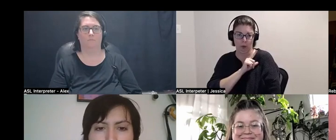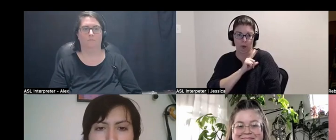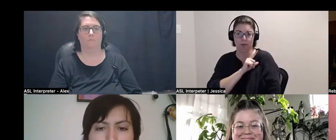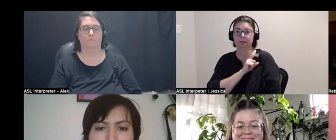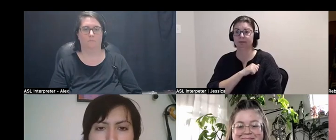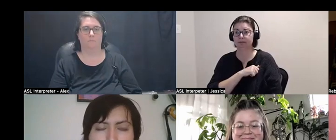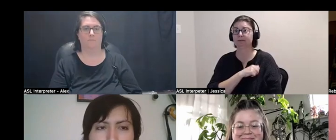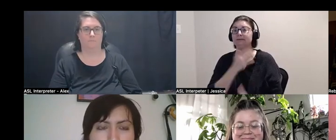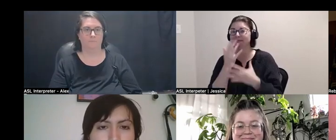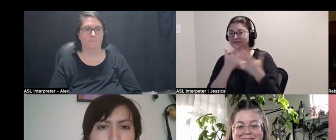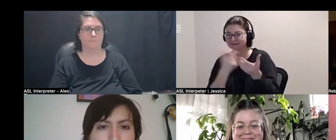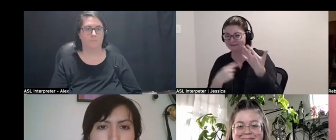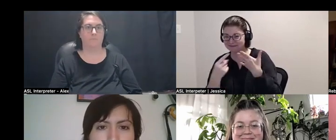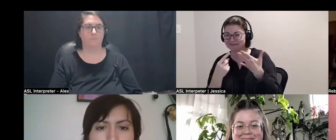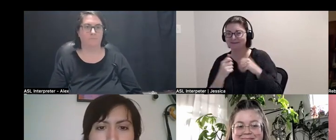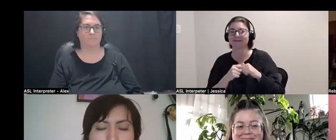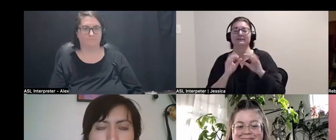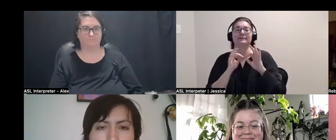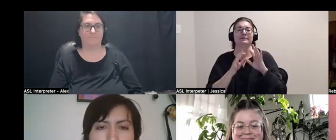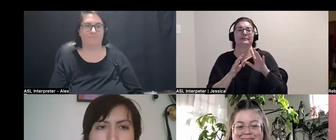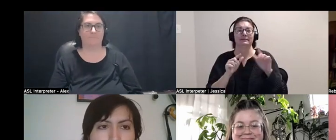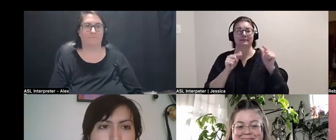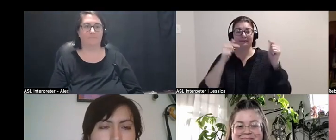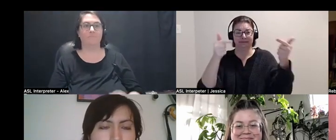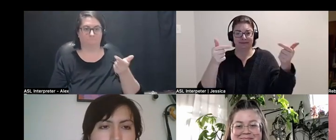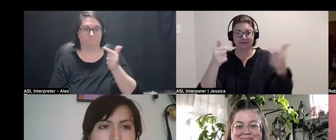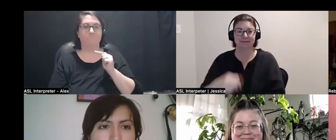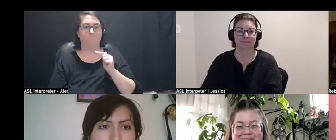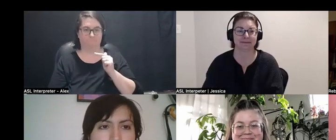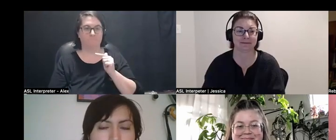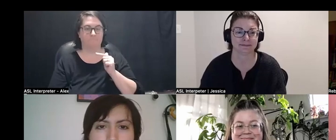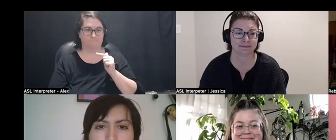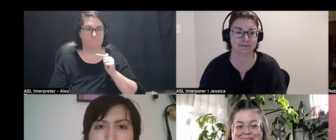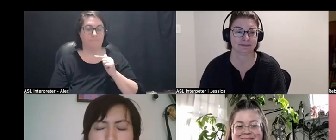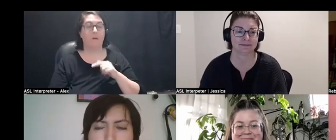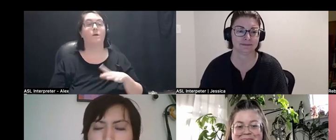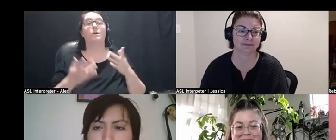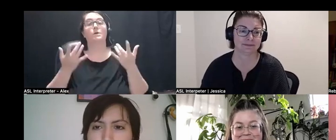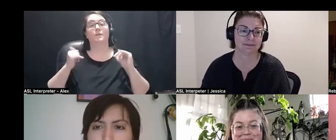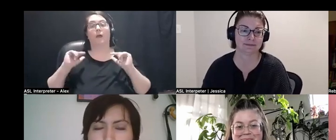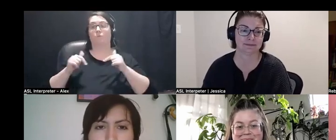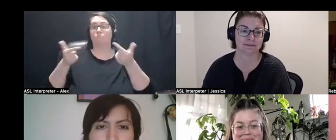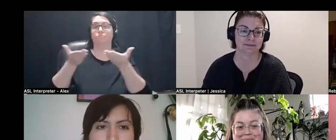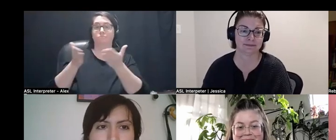Thanks so much everybody. Uhm, and we'll be turning it over to the artist to give their own little visual descriptors.